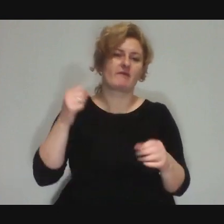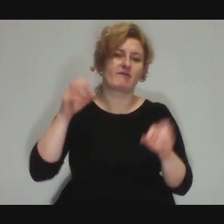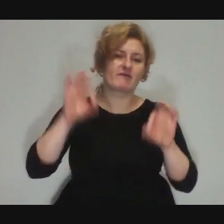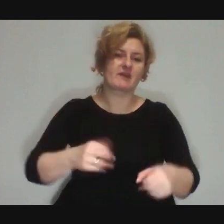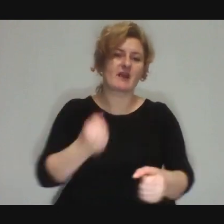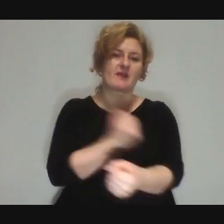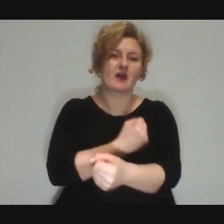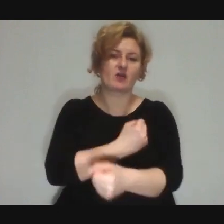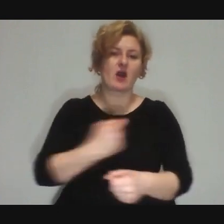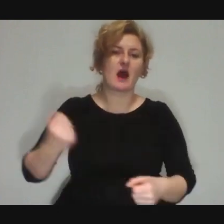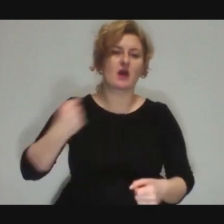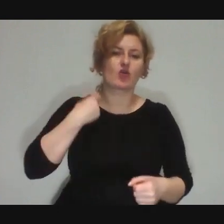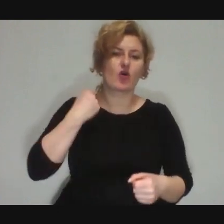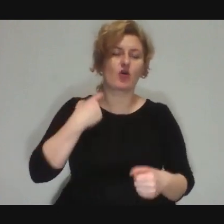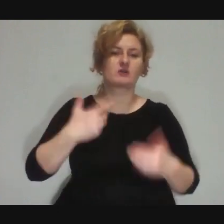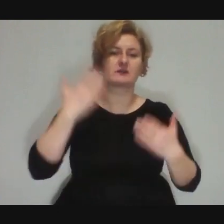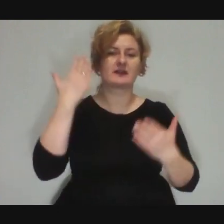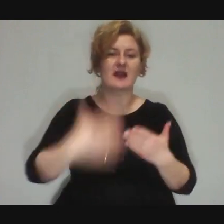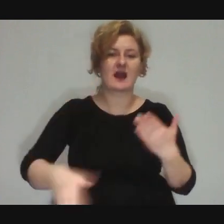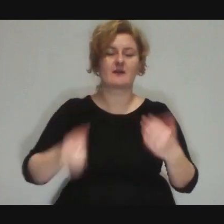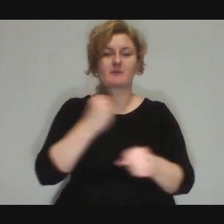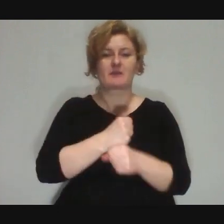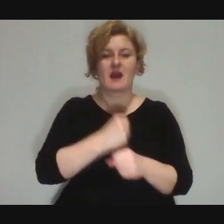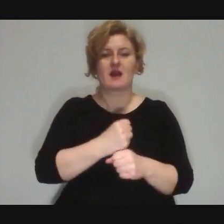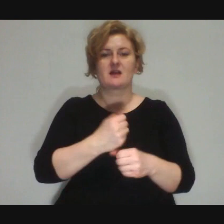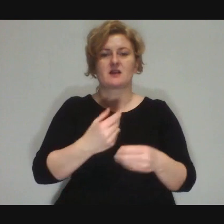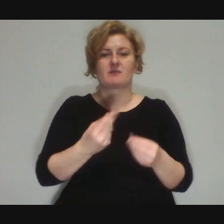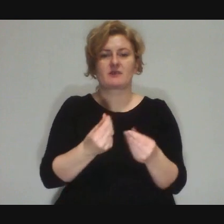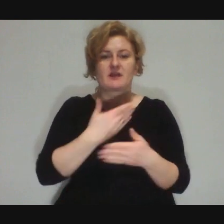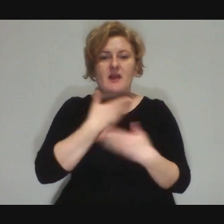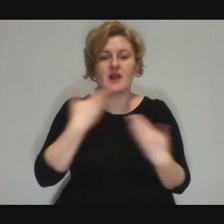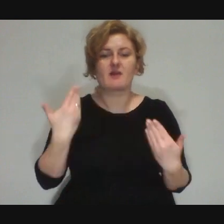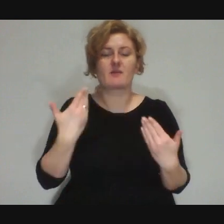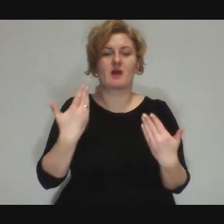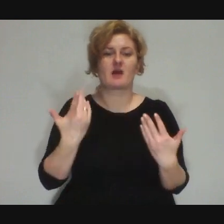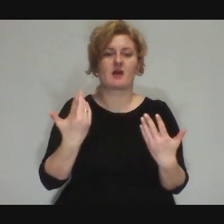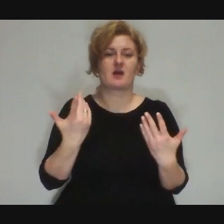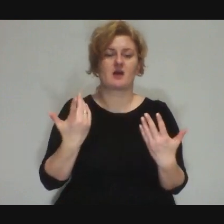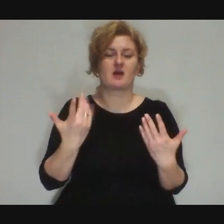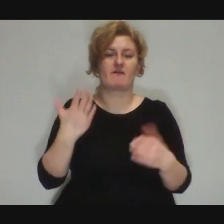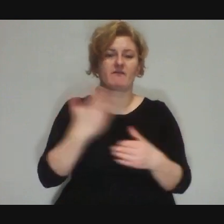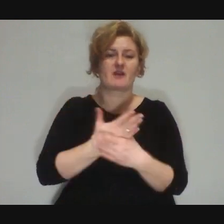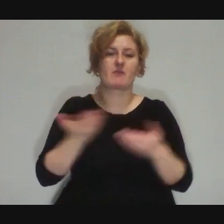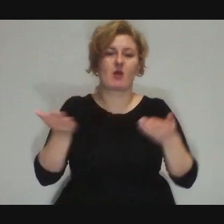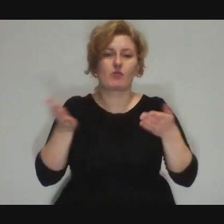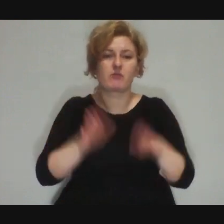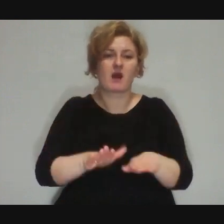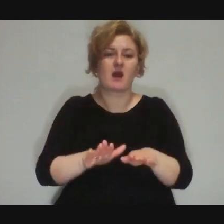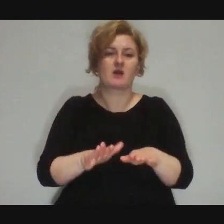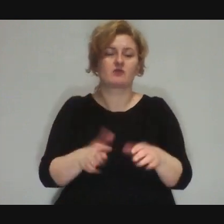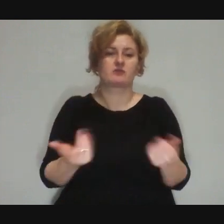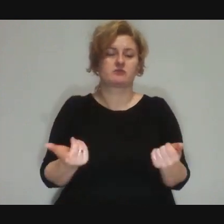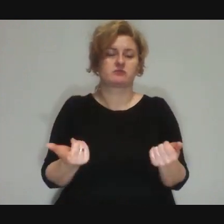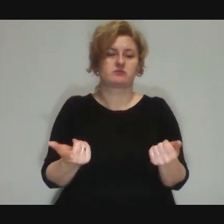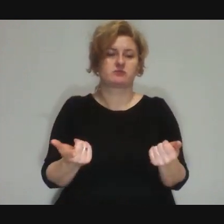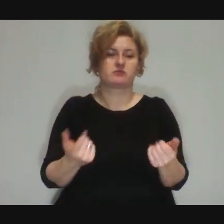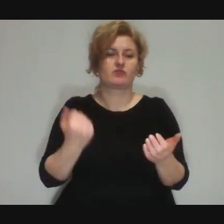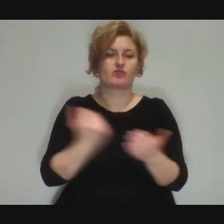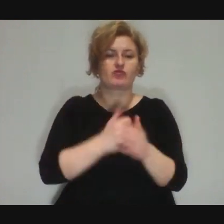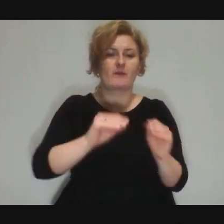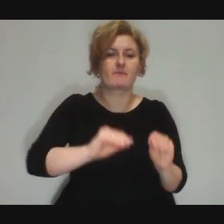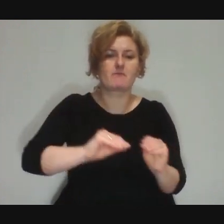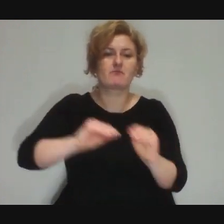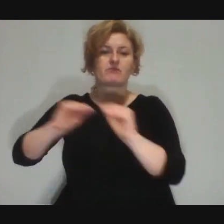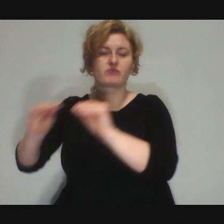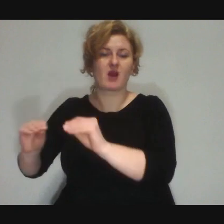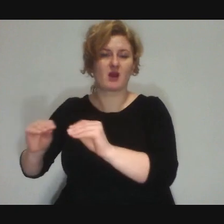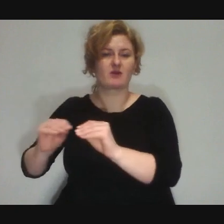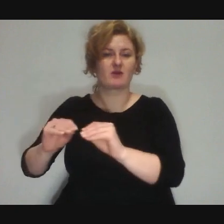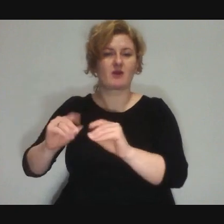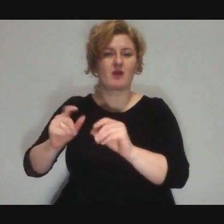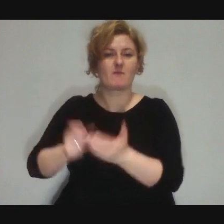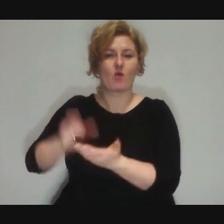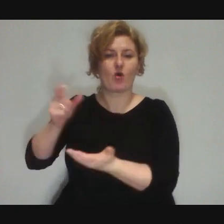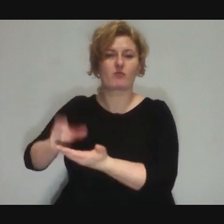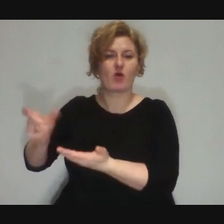Or they lost their job, the company collapsed and they had to move to a social housing estate.